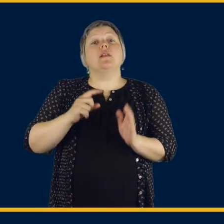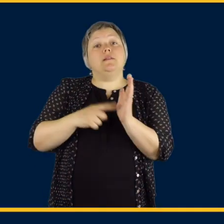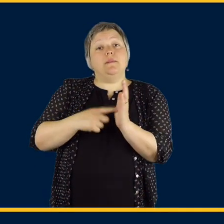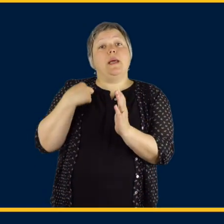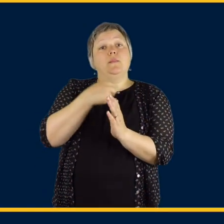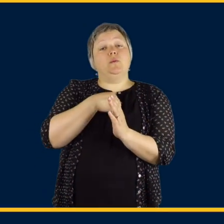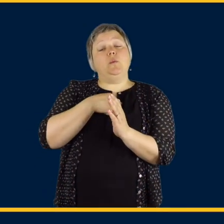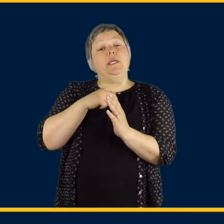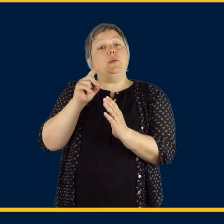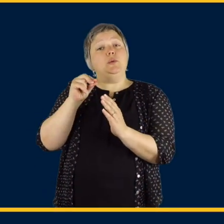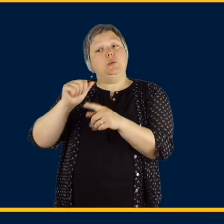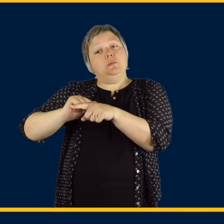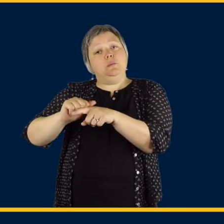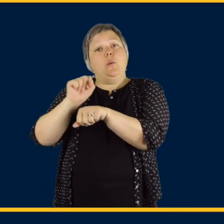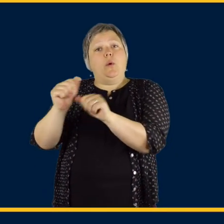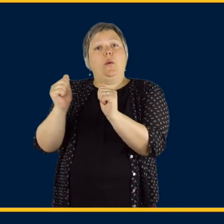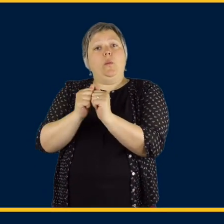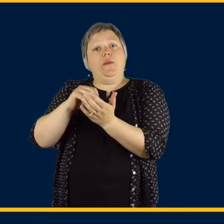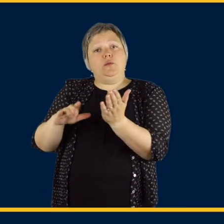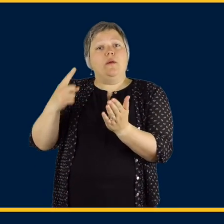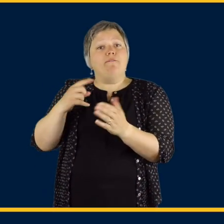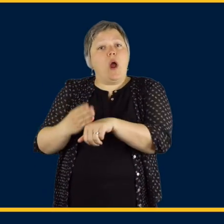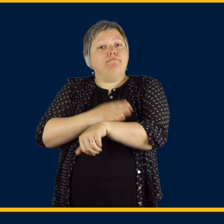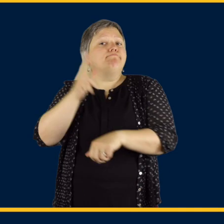When appropriate, we also focus on improving listening skills.